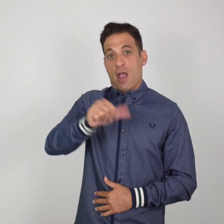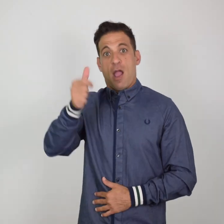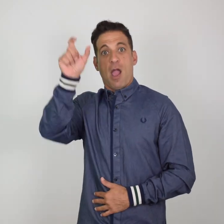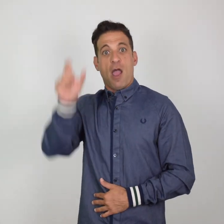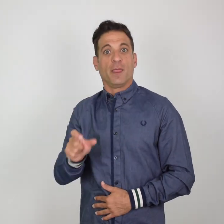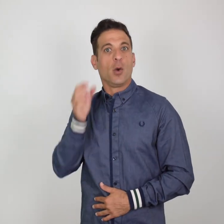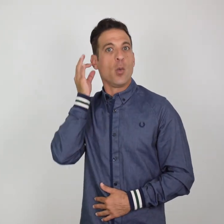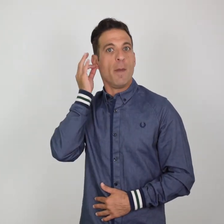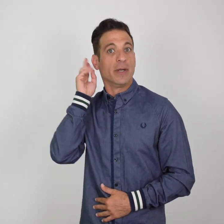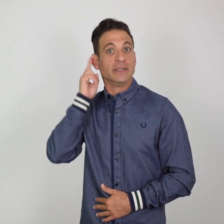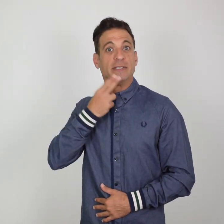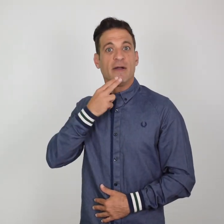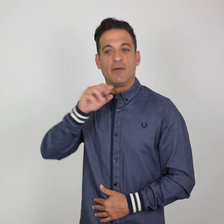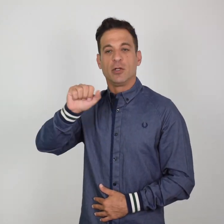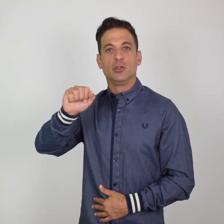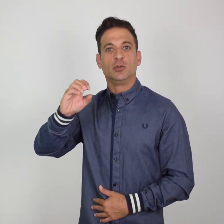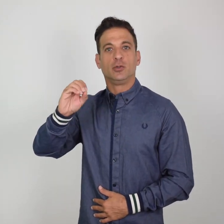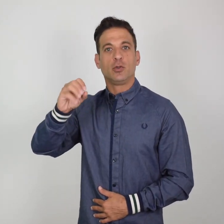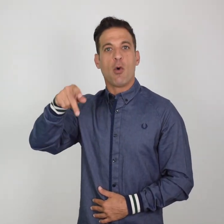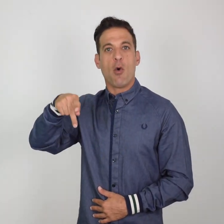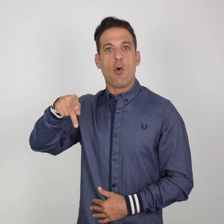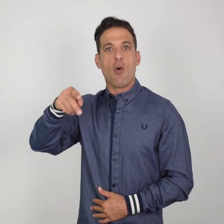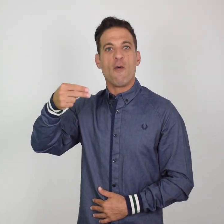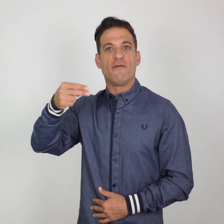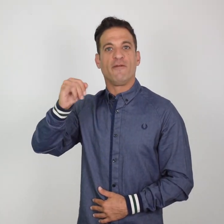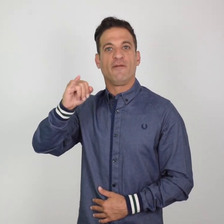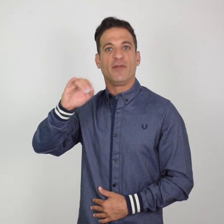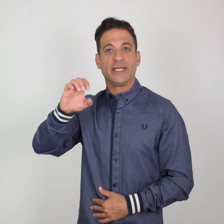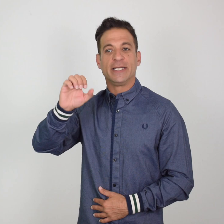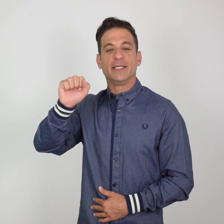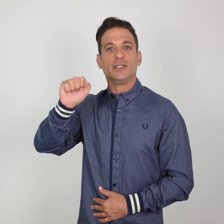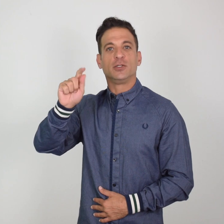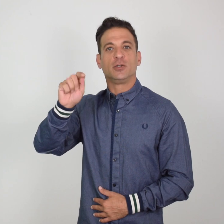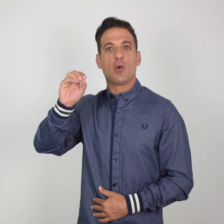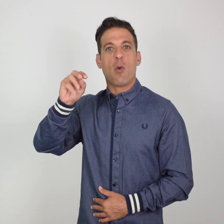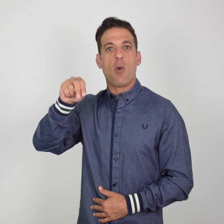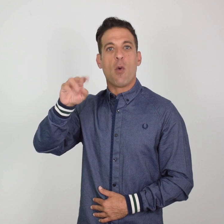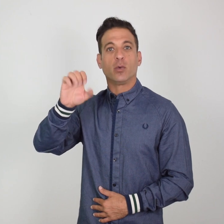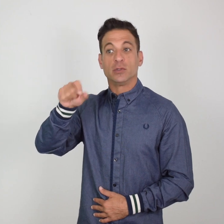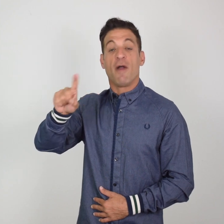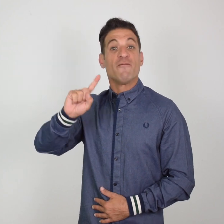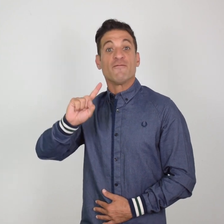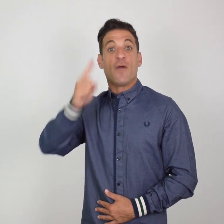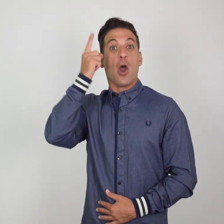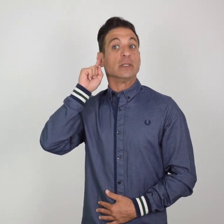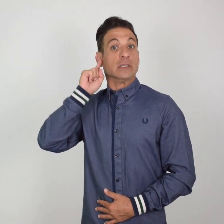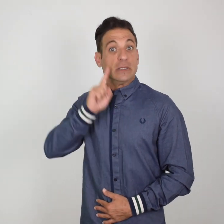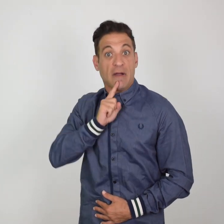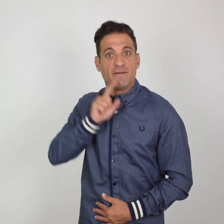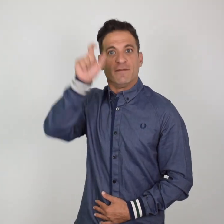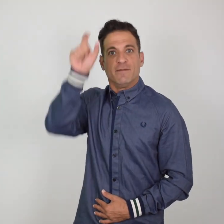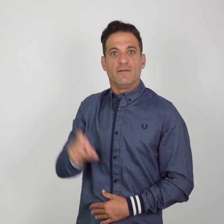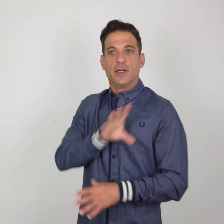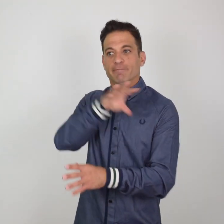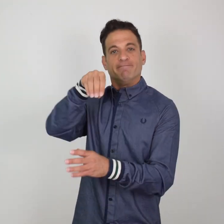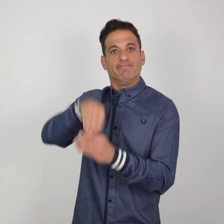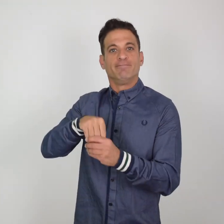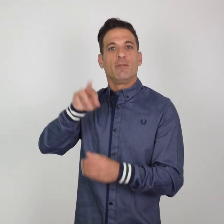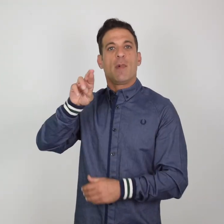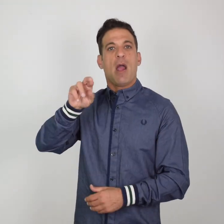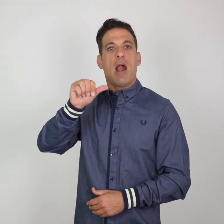the first Deaf person to be enrolled in RADA. Stone has since